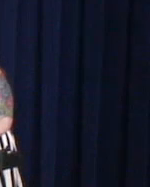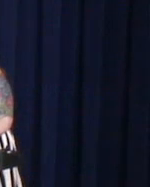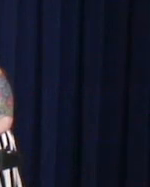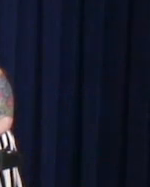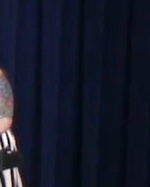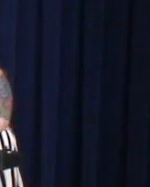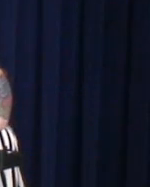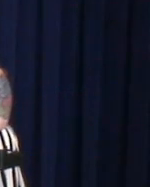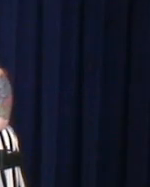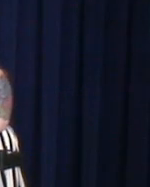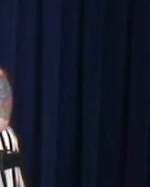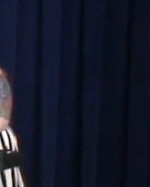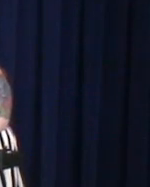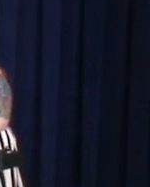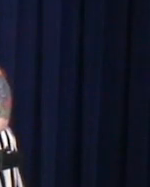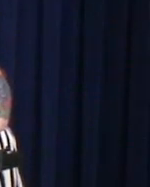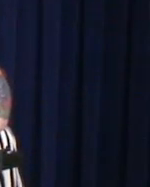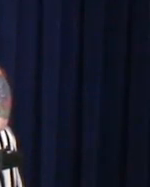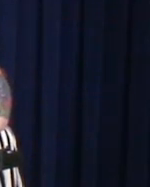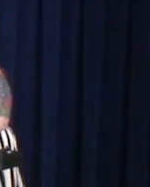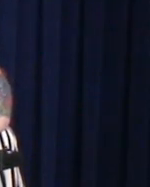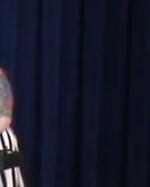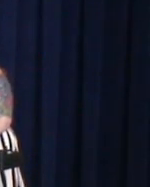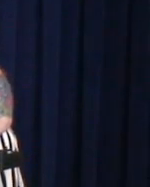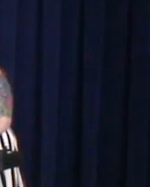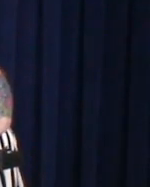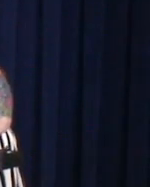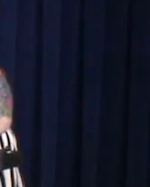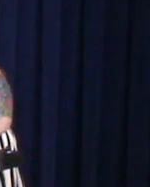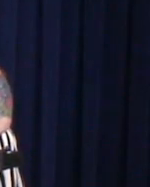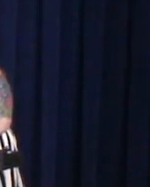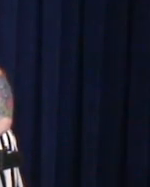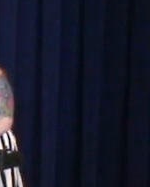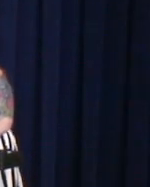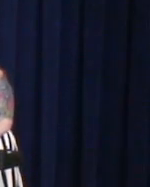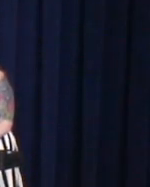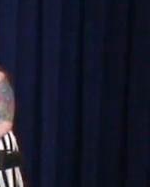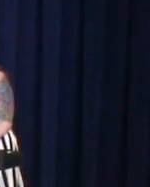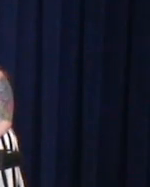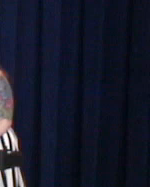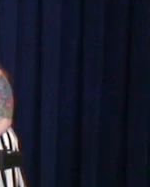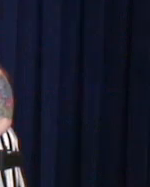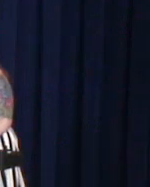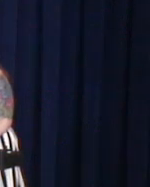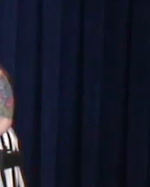This could be good.